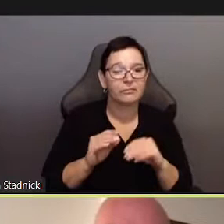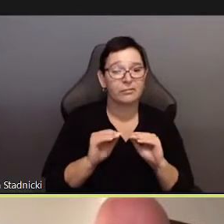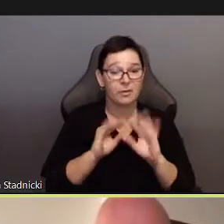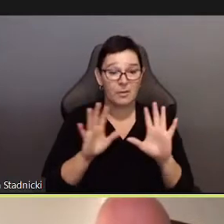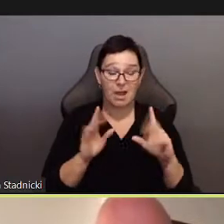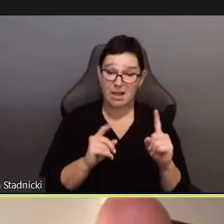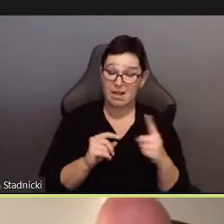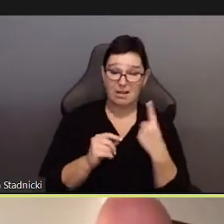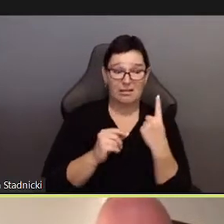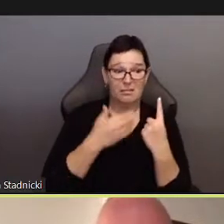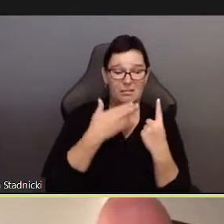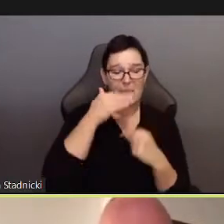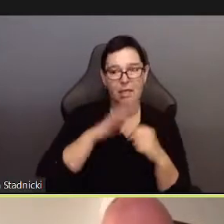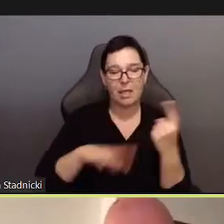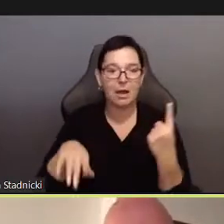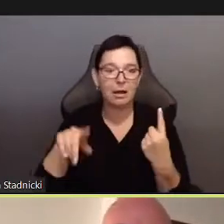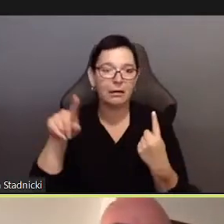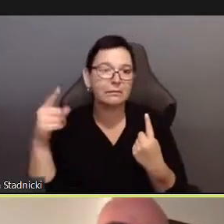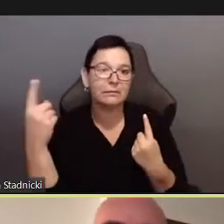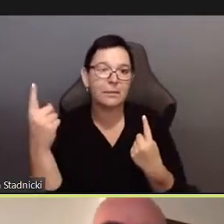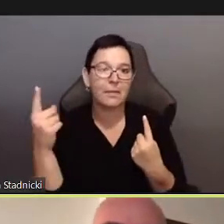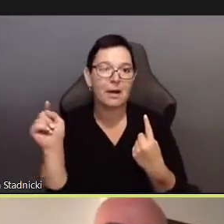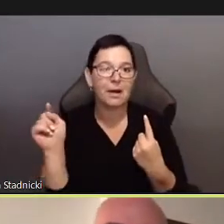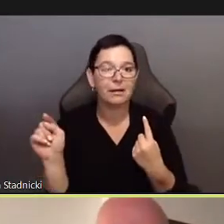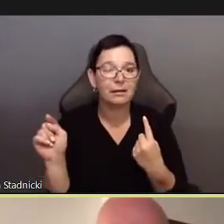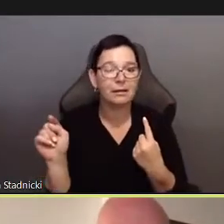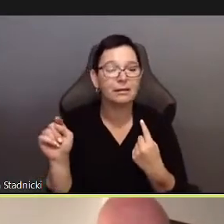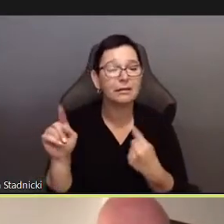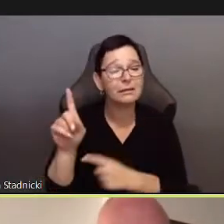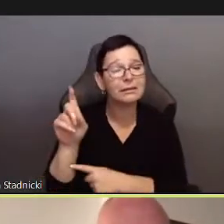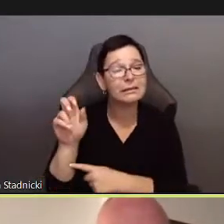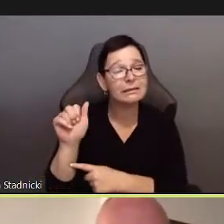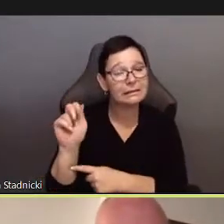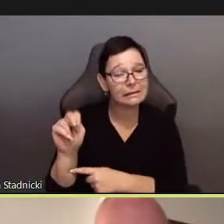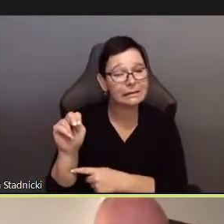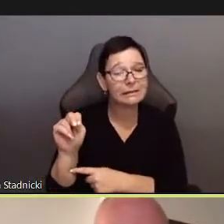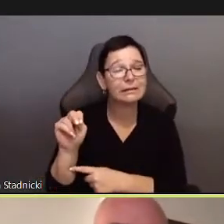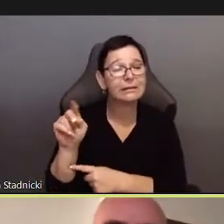A self without mastery, authority, or power.